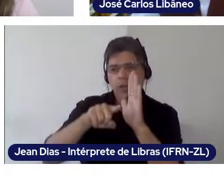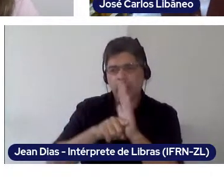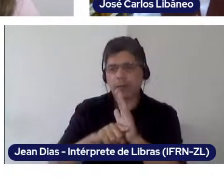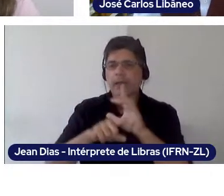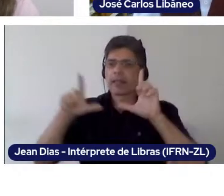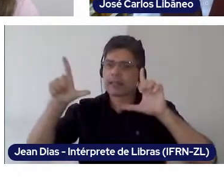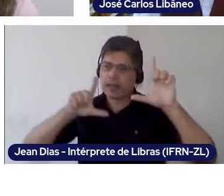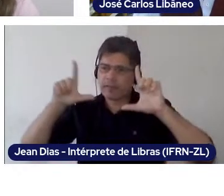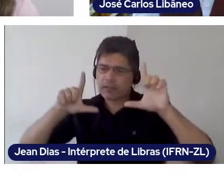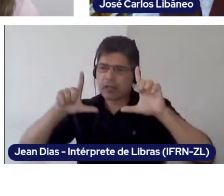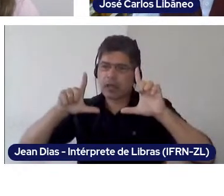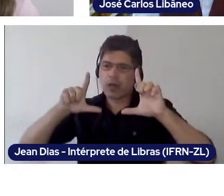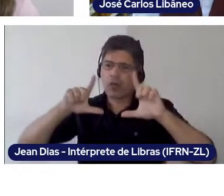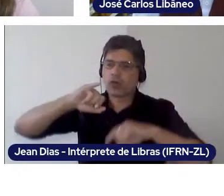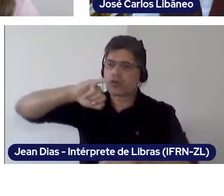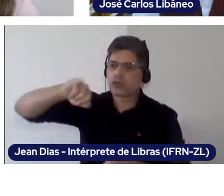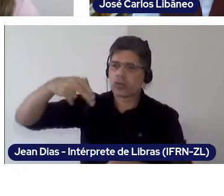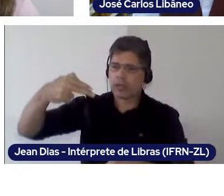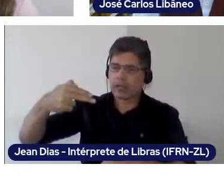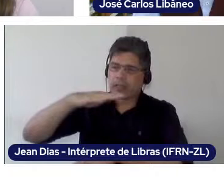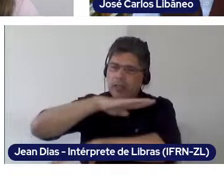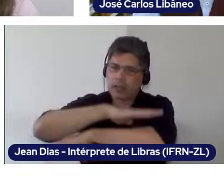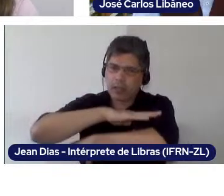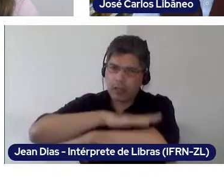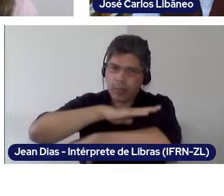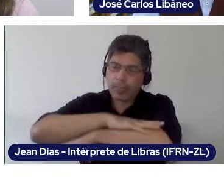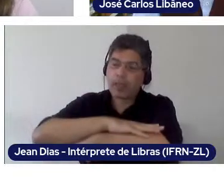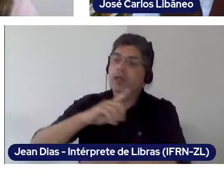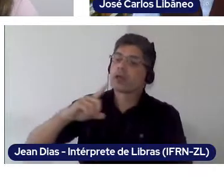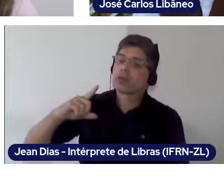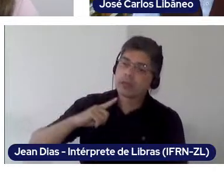there is an aspect relating to the pandemic that cannot go unnoticed.